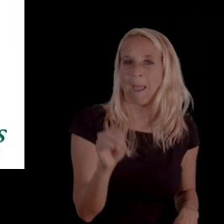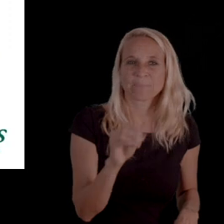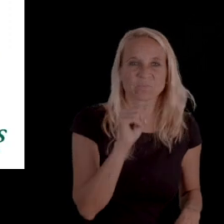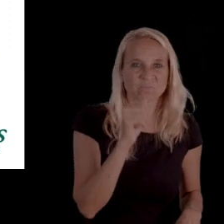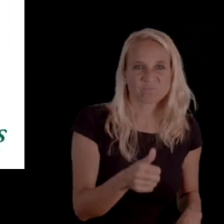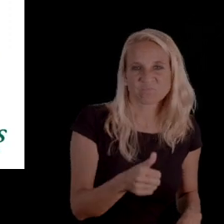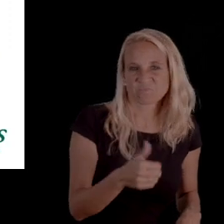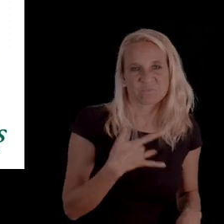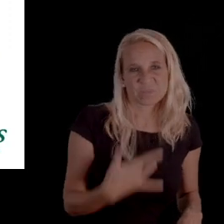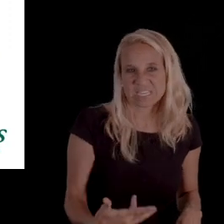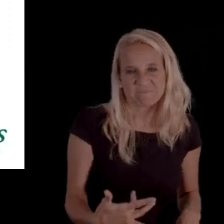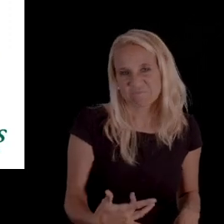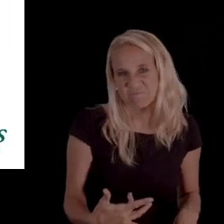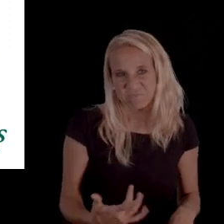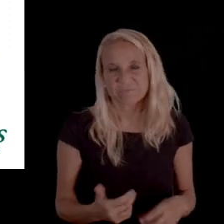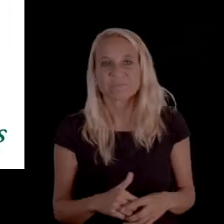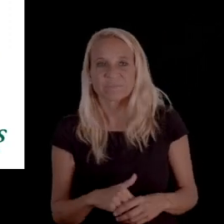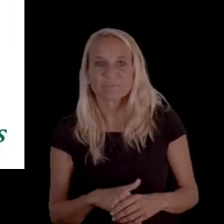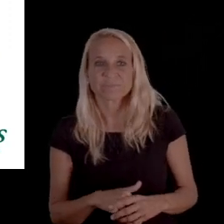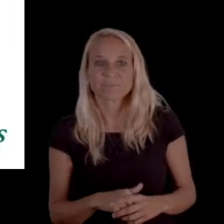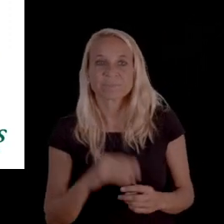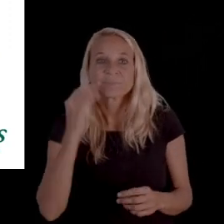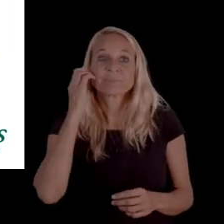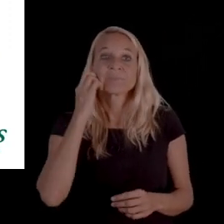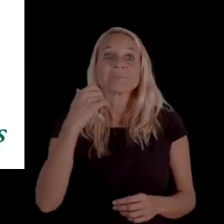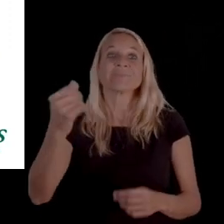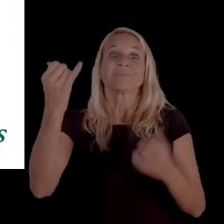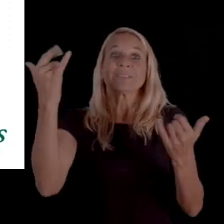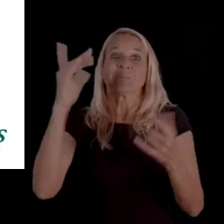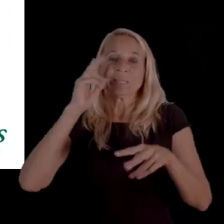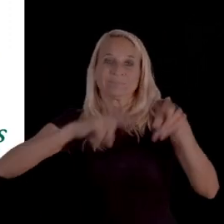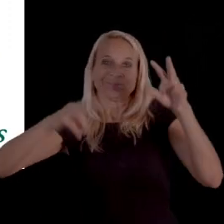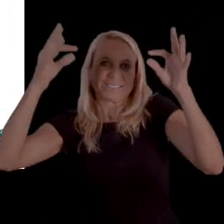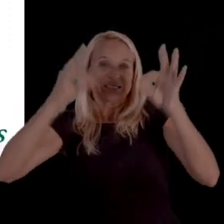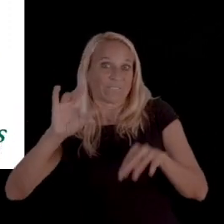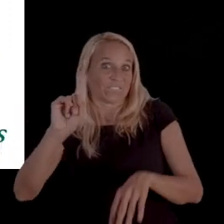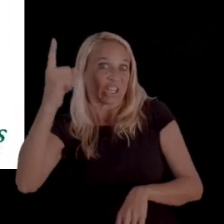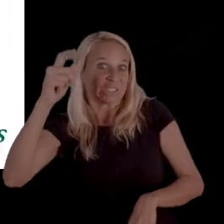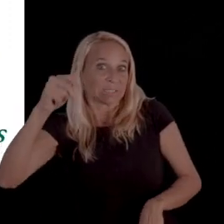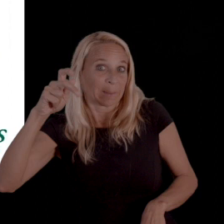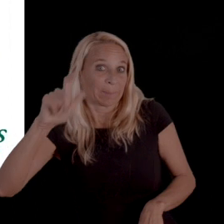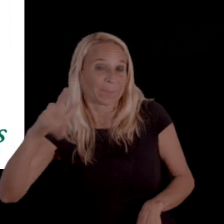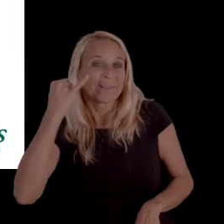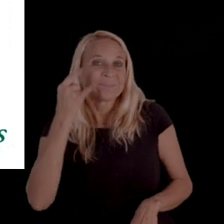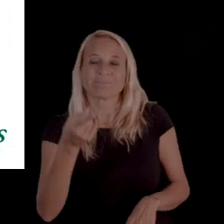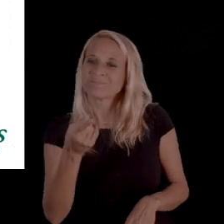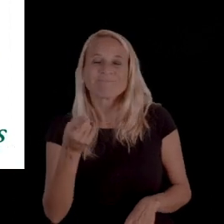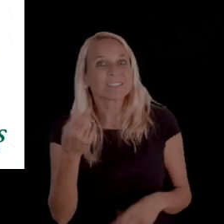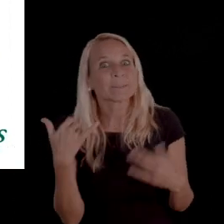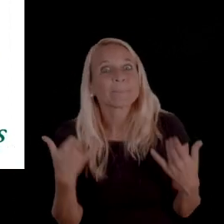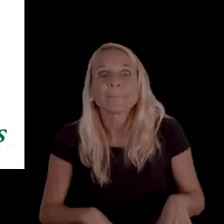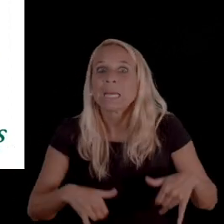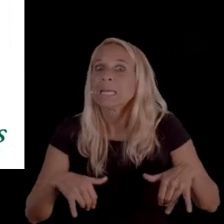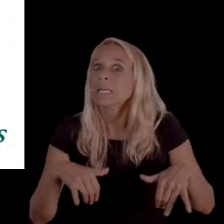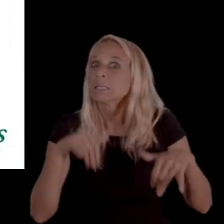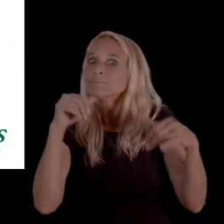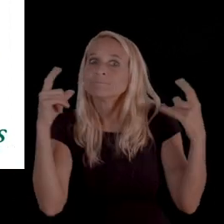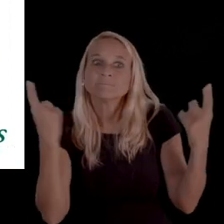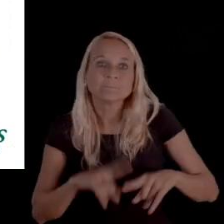the managed care company. They make a decision on very first appeal, and if you wanna appeal it further,